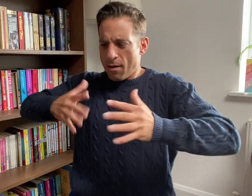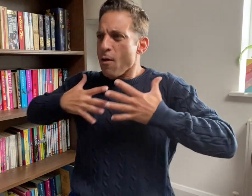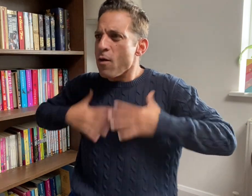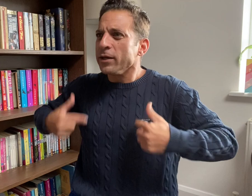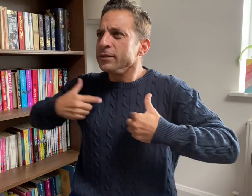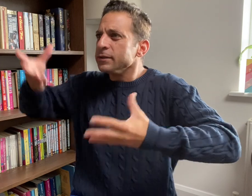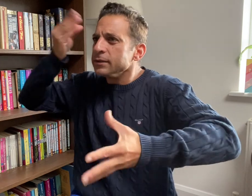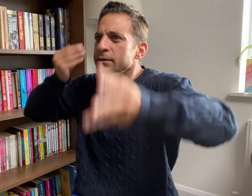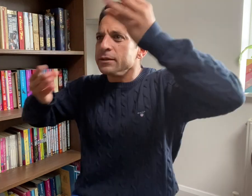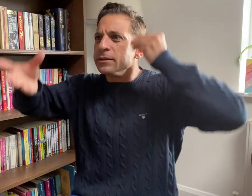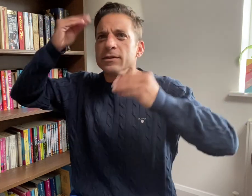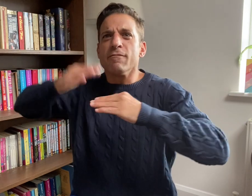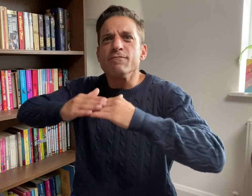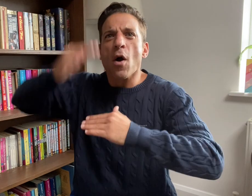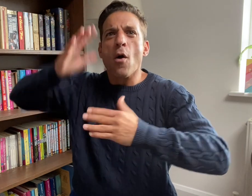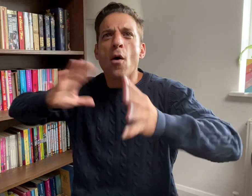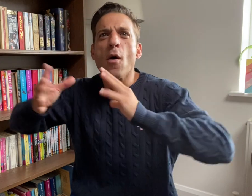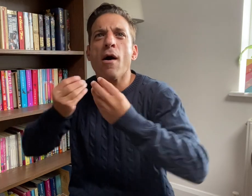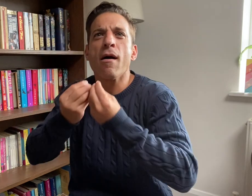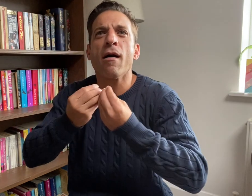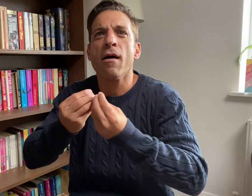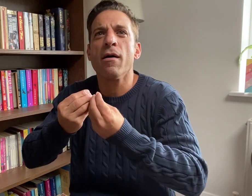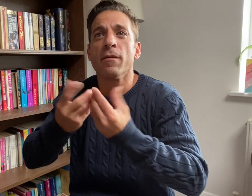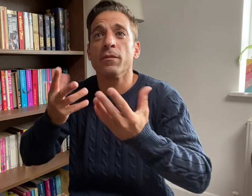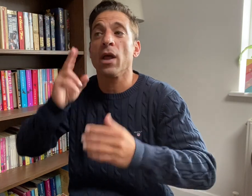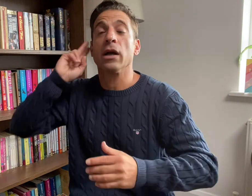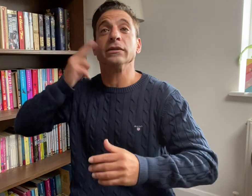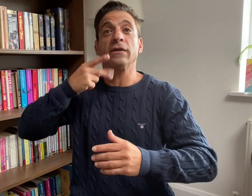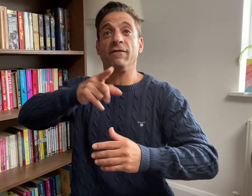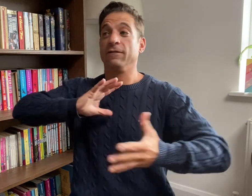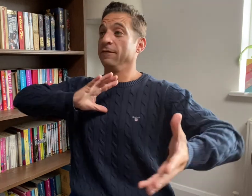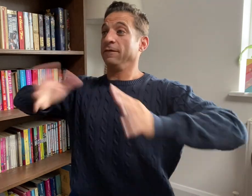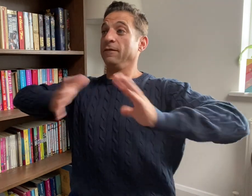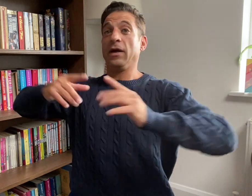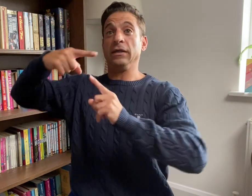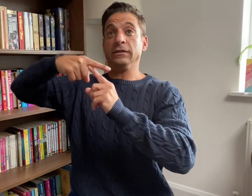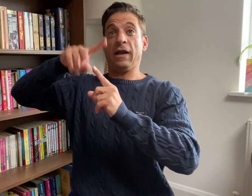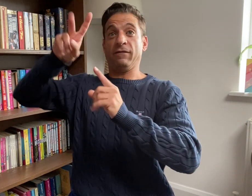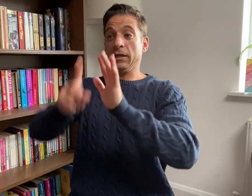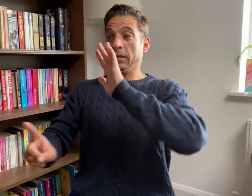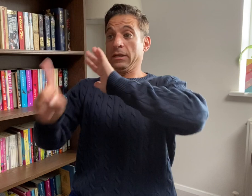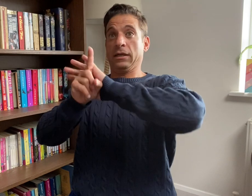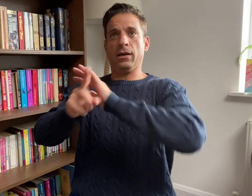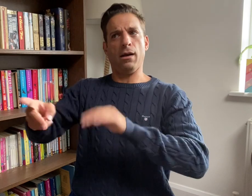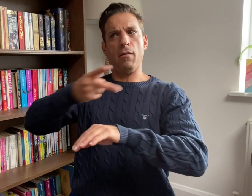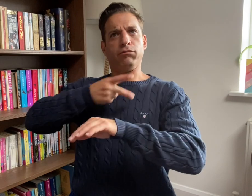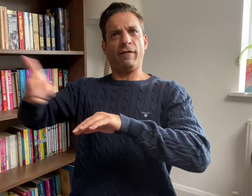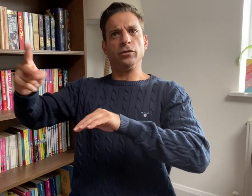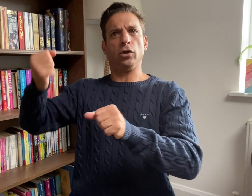Every time a Deaf person appears on TV doing professional work,